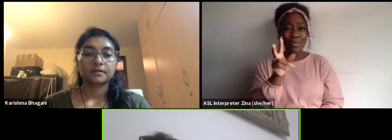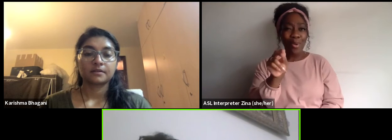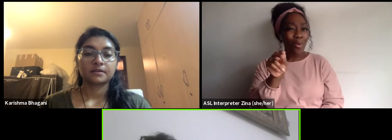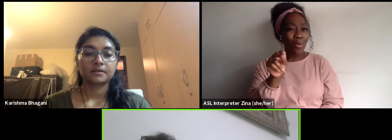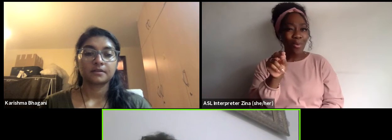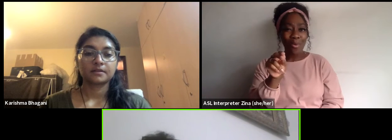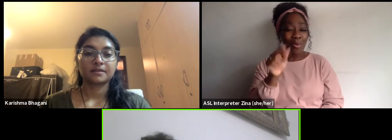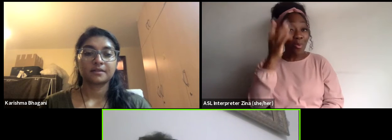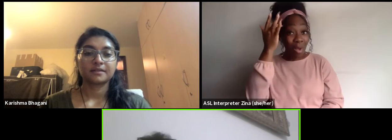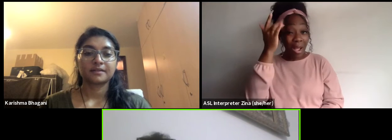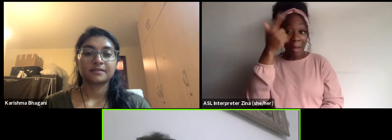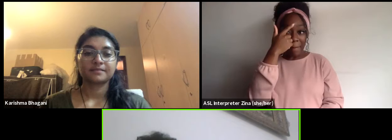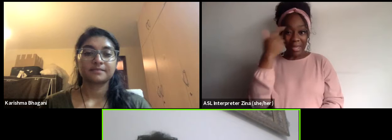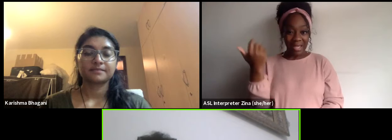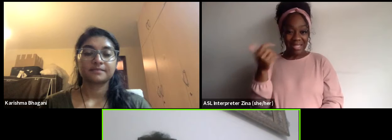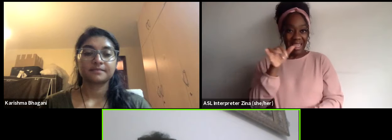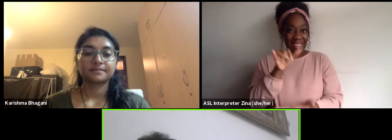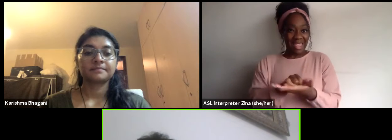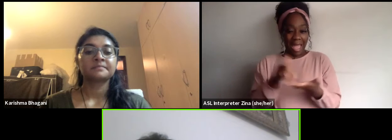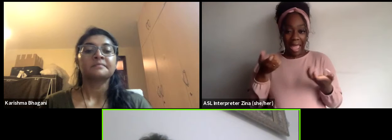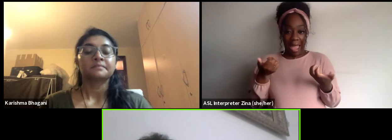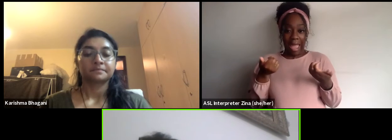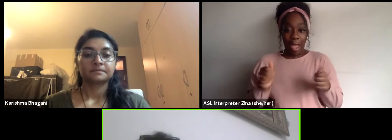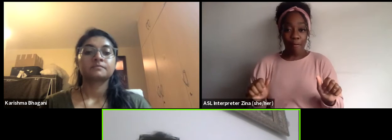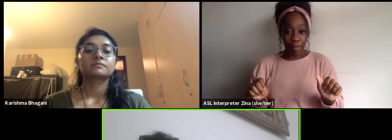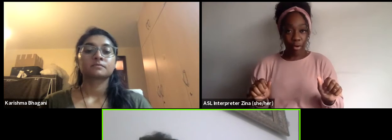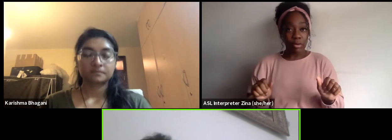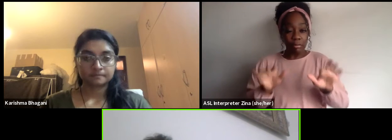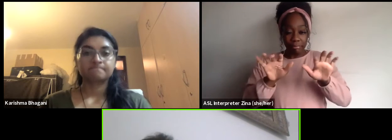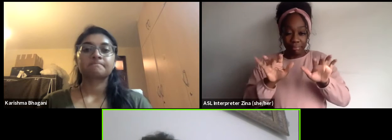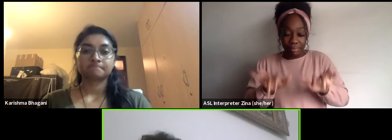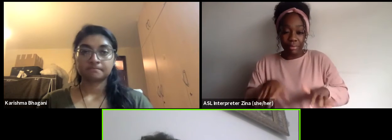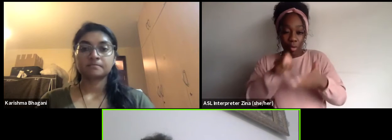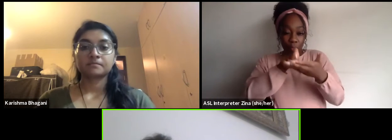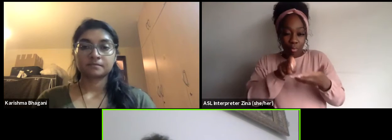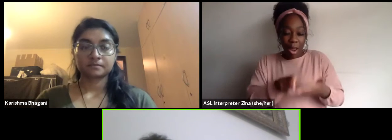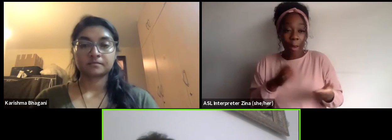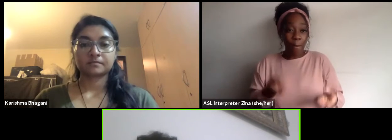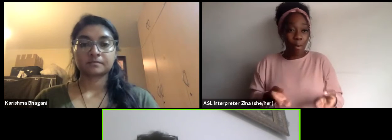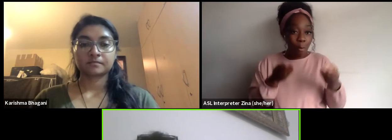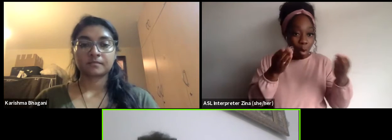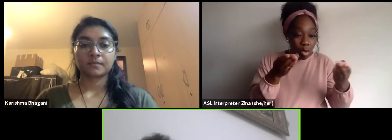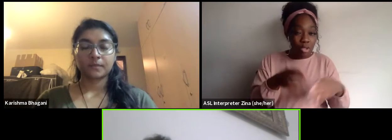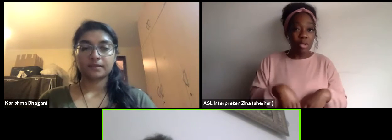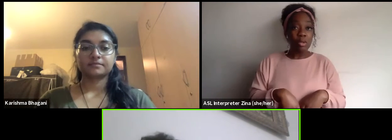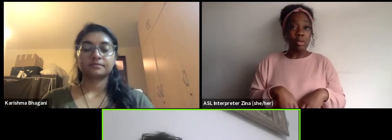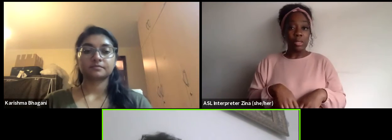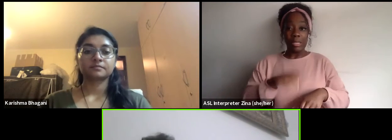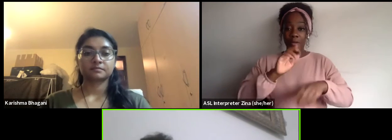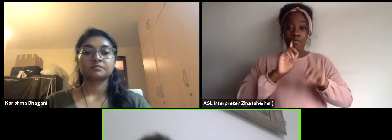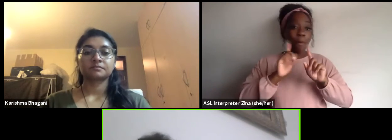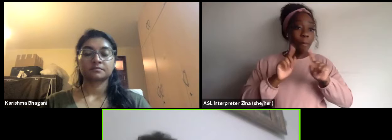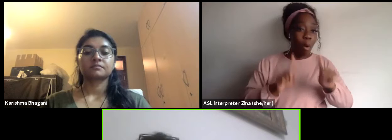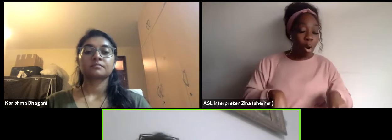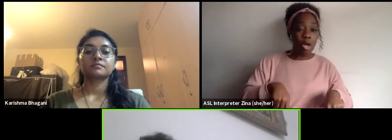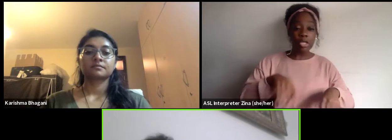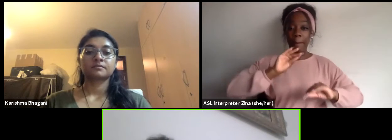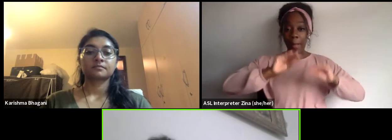that the efforts writing a proposal, negotiating the implementing, narrative reports, financial reports, audits,